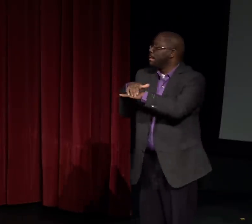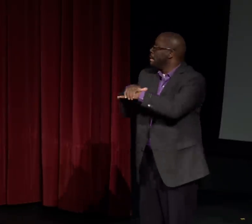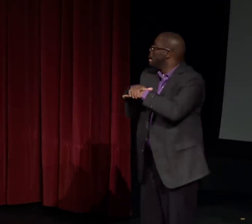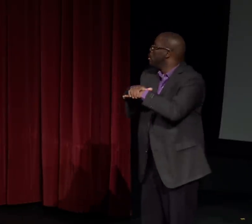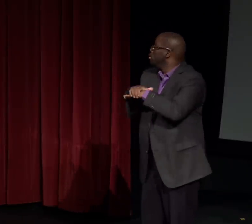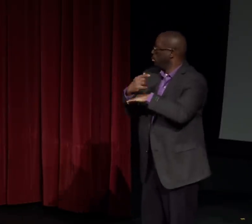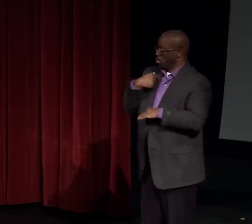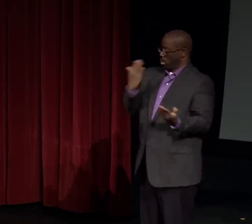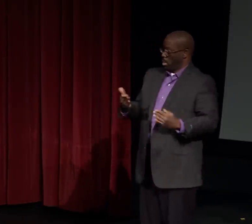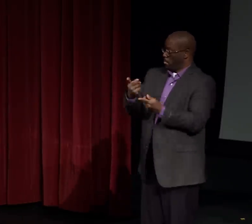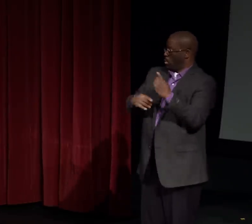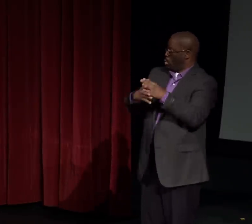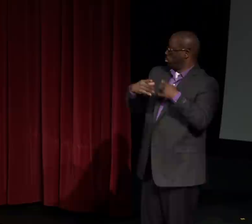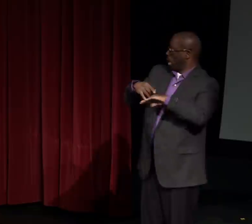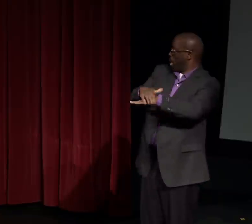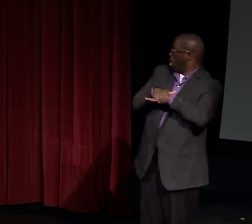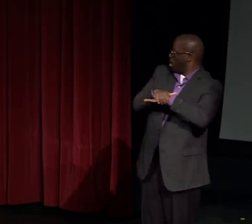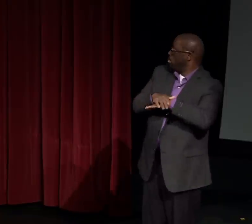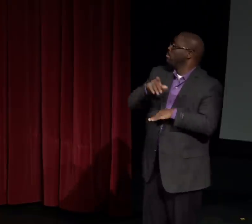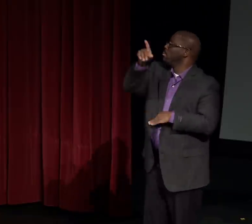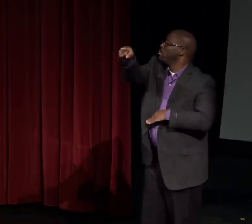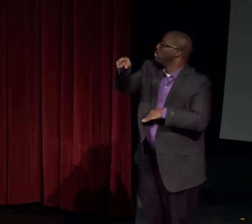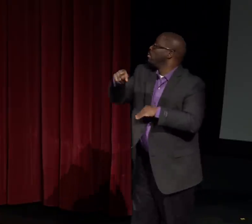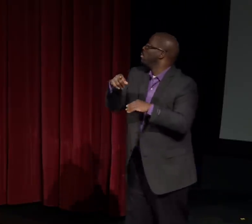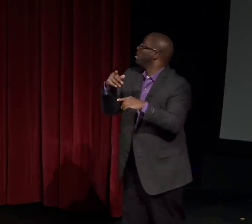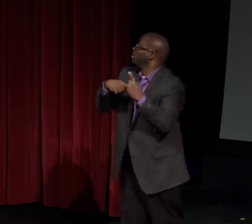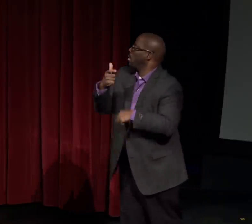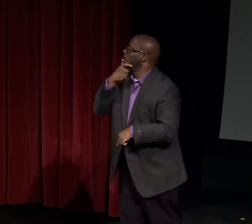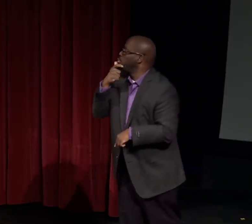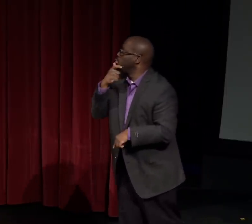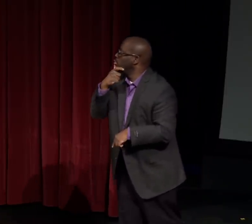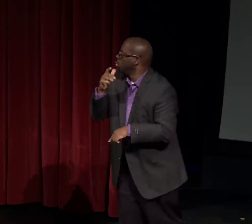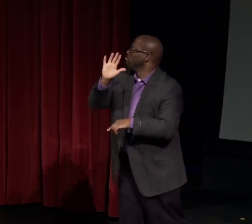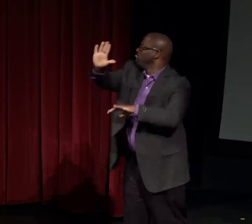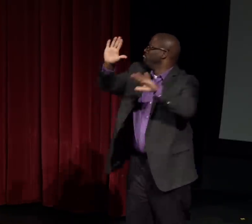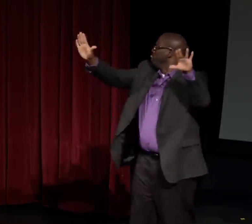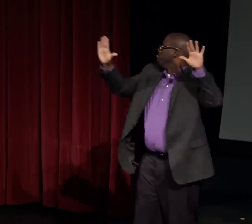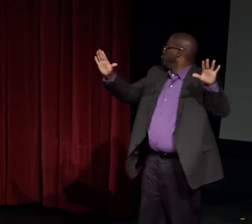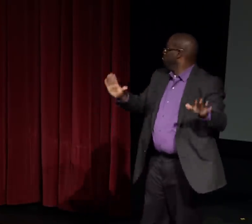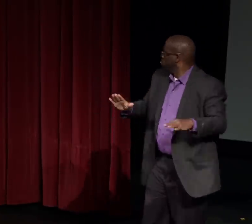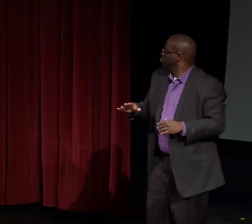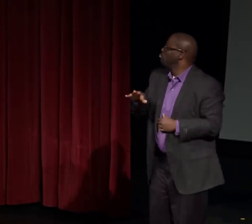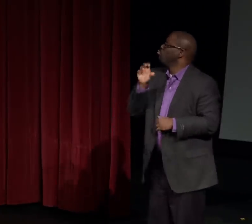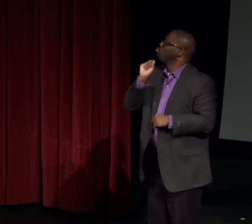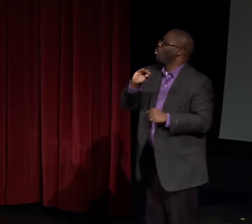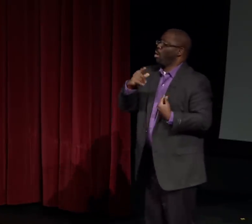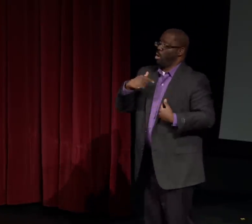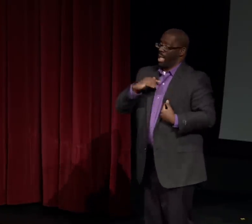In England, also, they have the sign for their country.